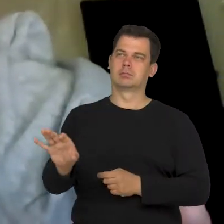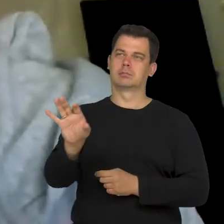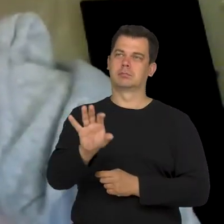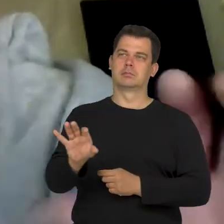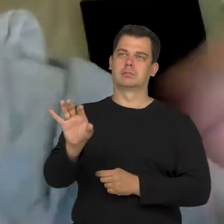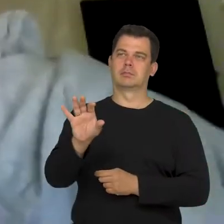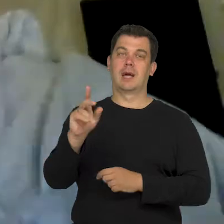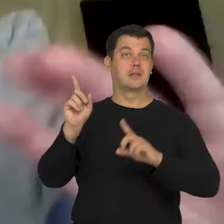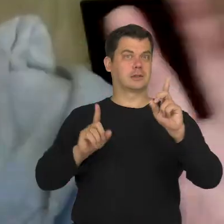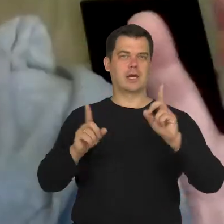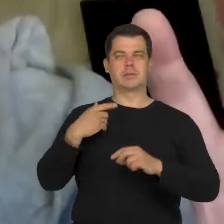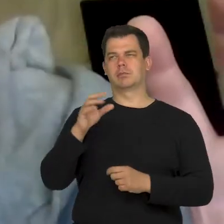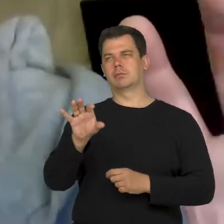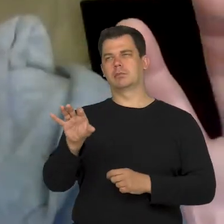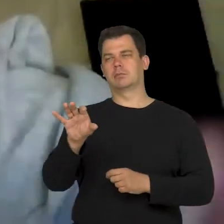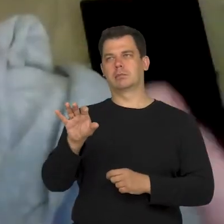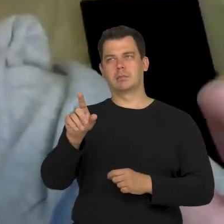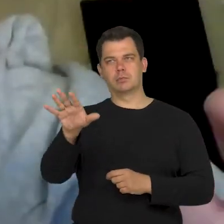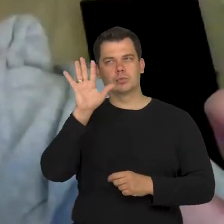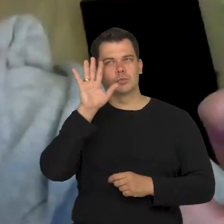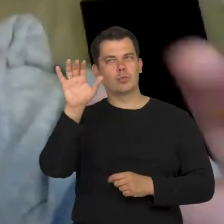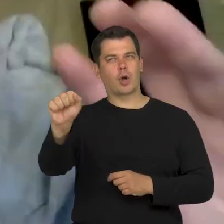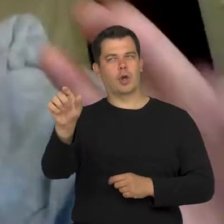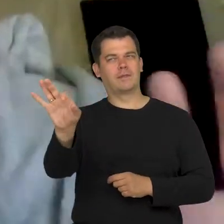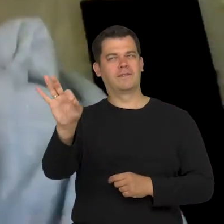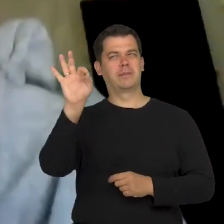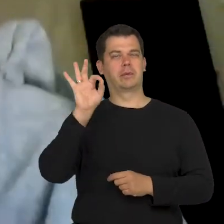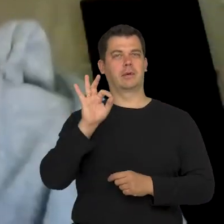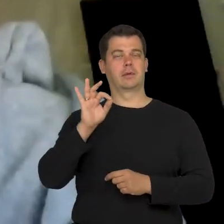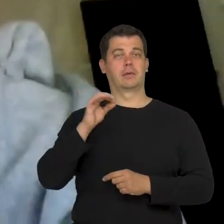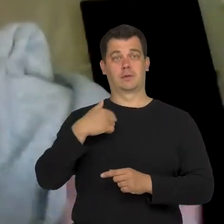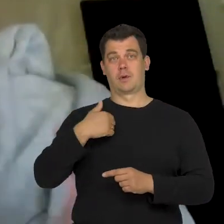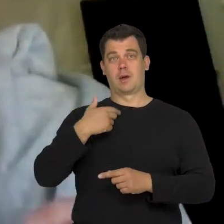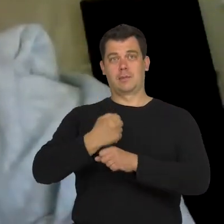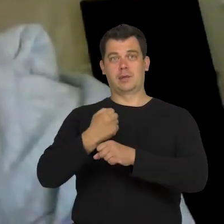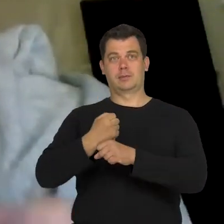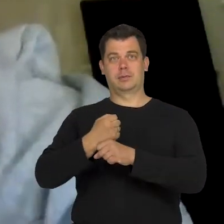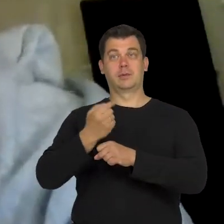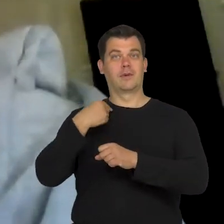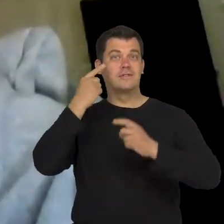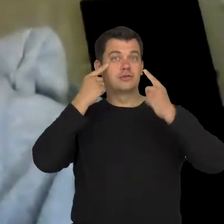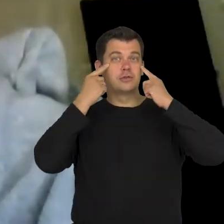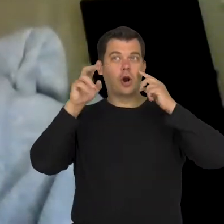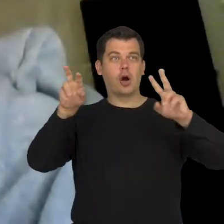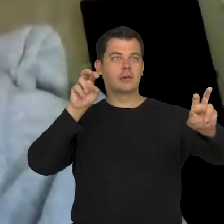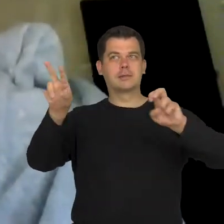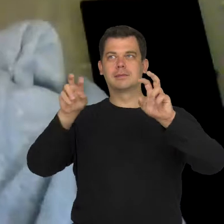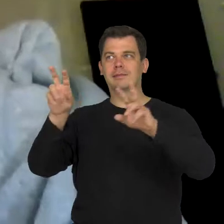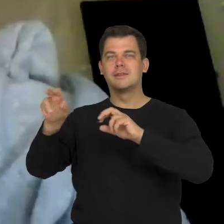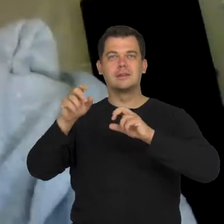but sometimes, I find something, maybe because I use my sight to work, sight is my work tool to experience the world